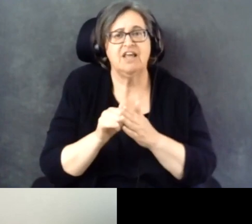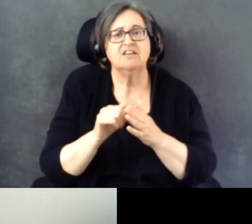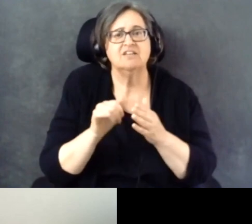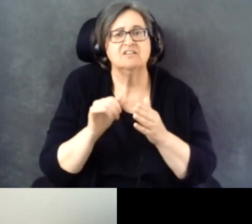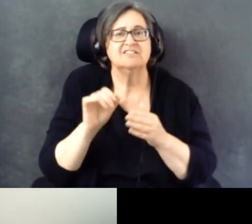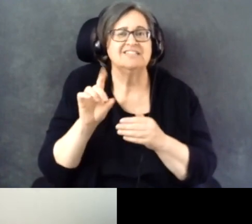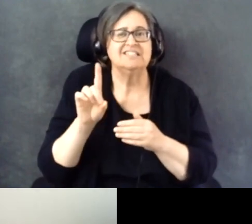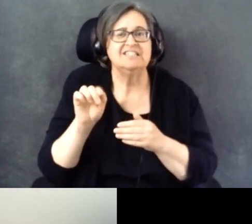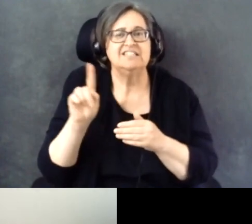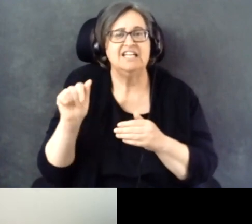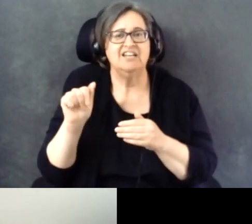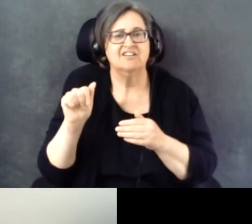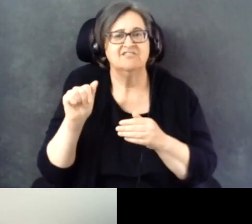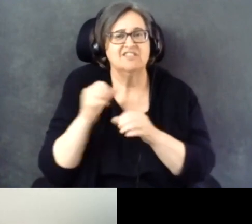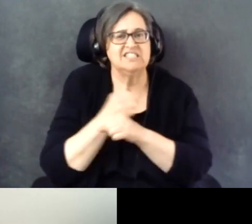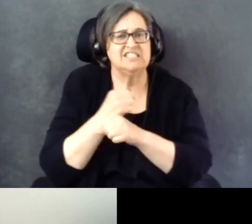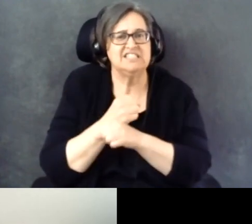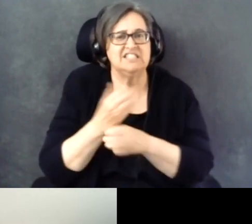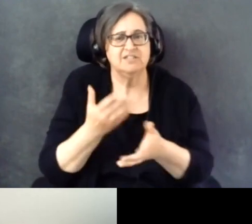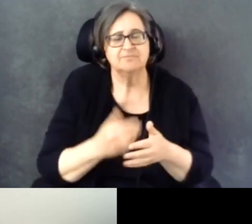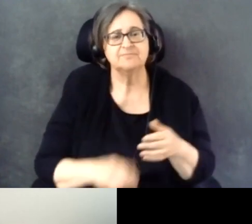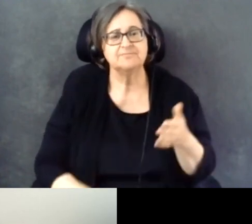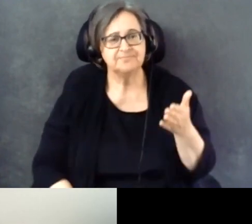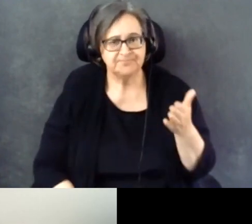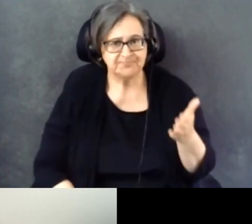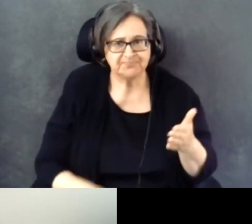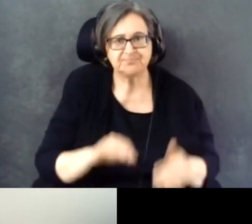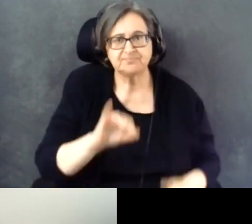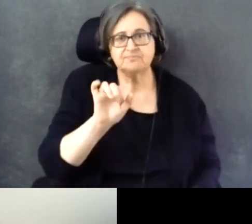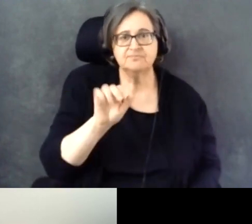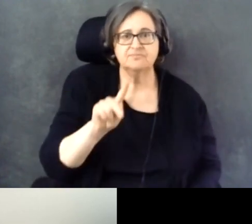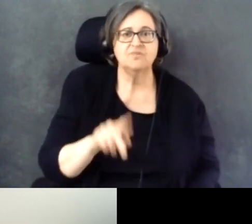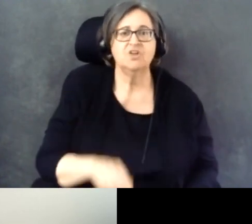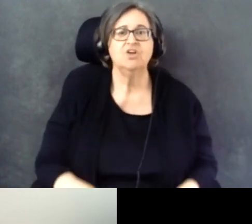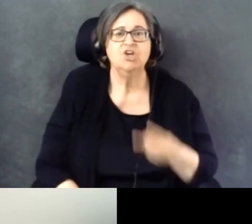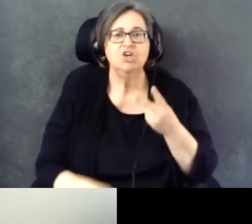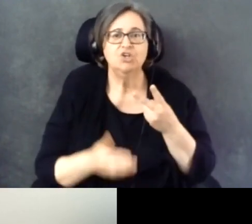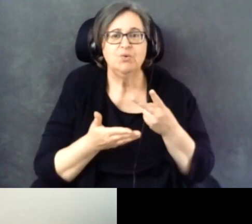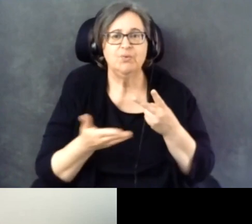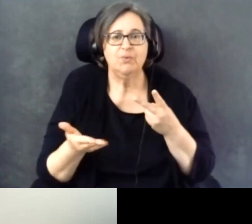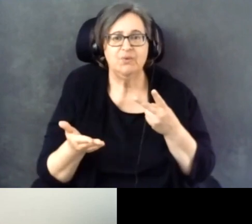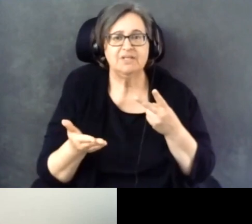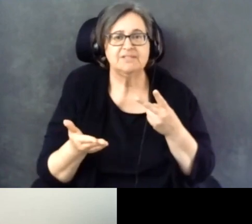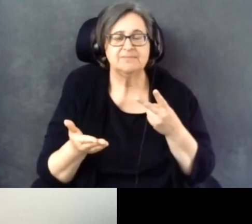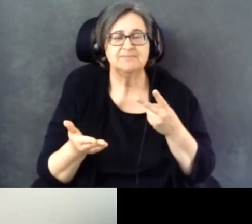Two things, I'd say.